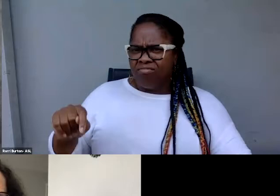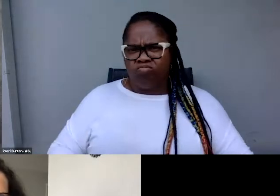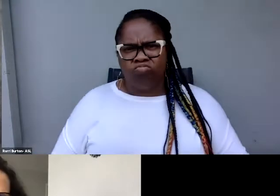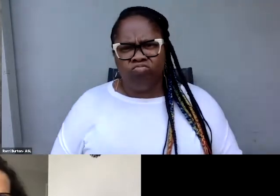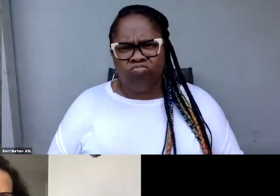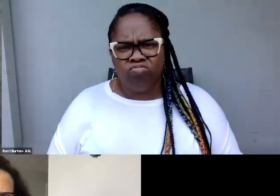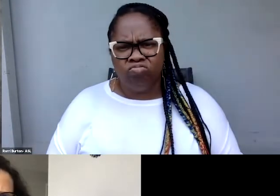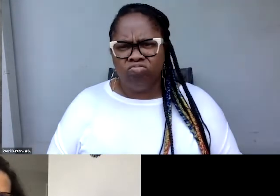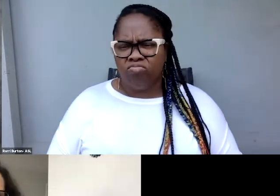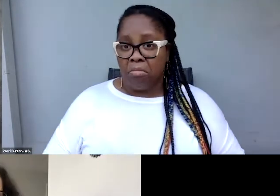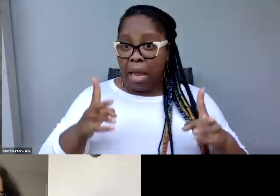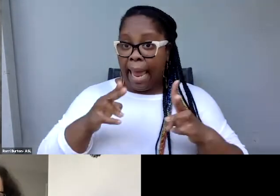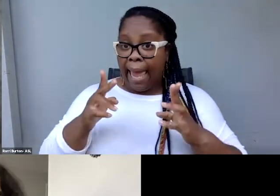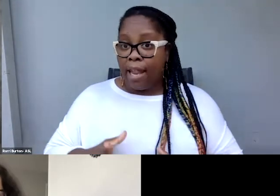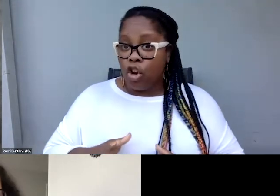And then like, I don't know, you edit the last scene?